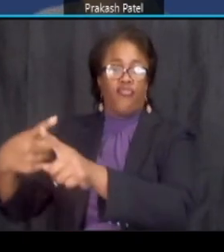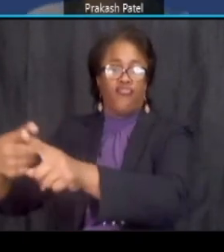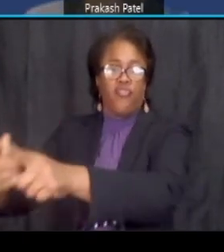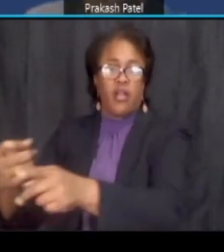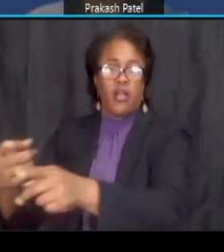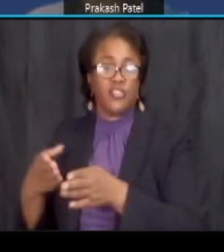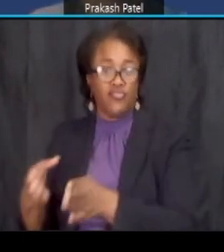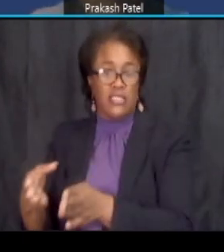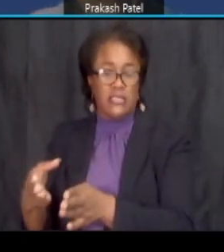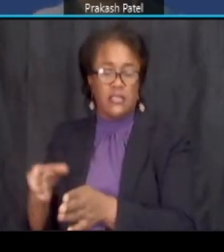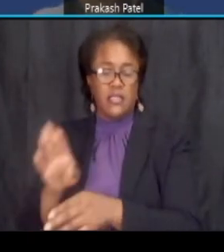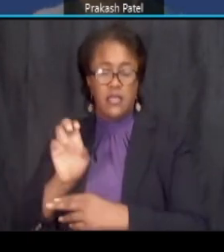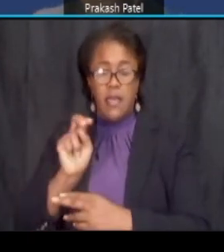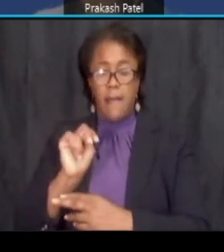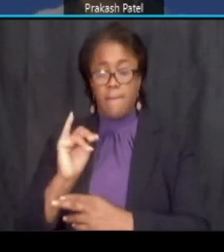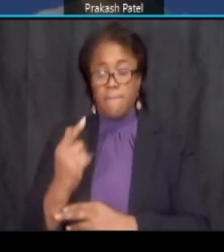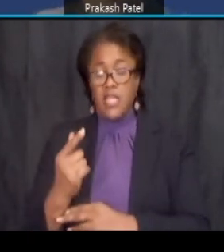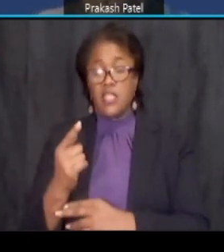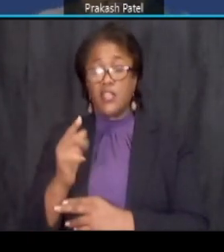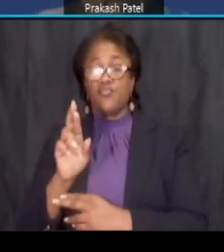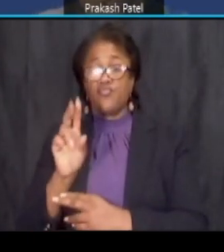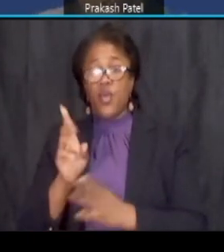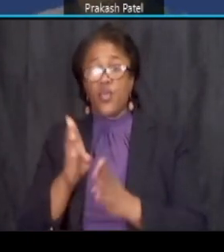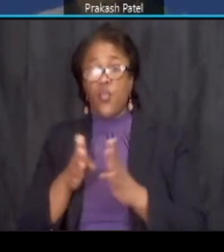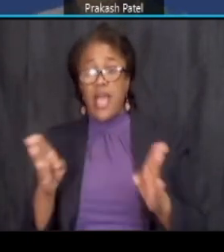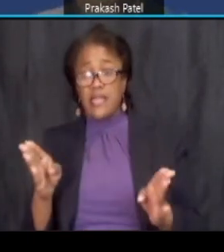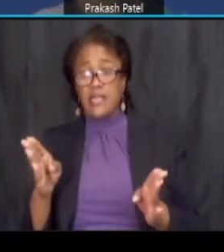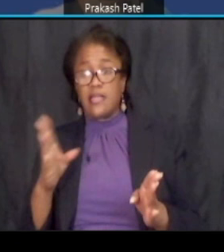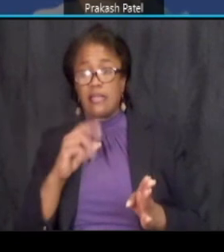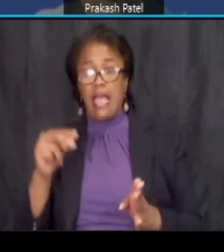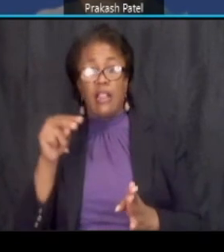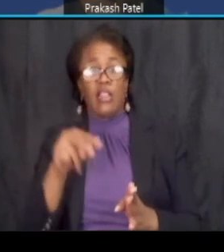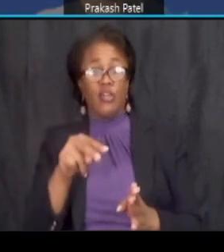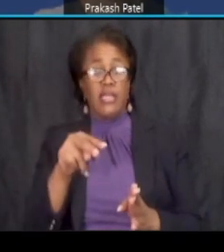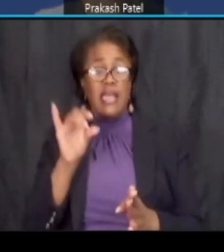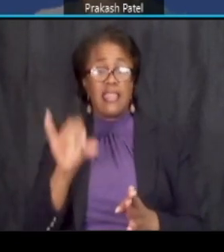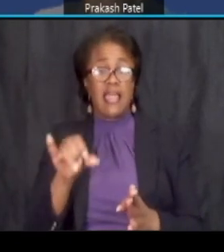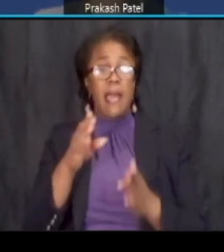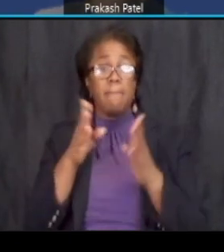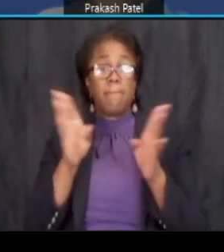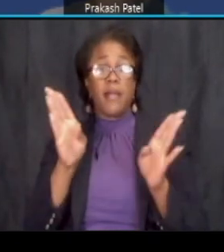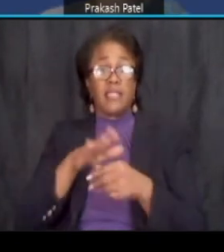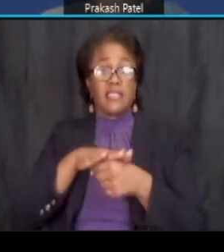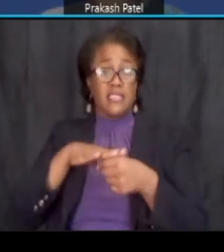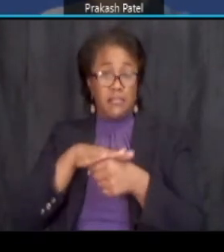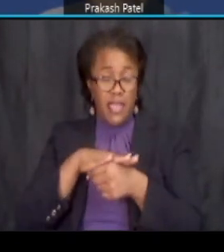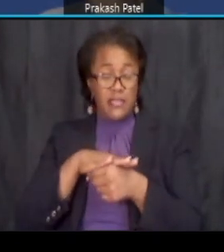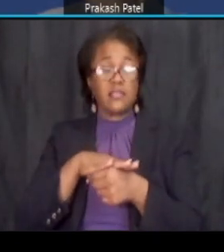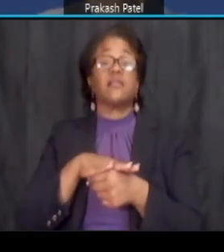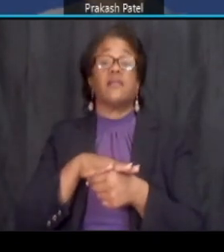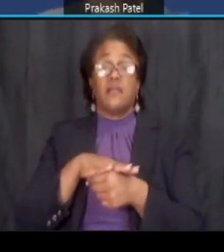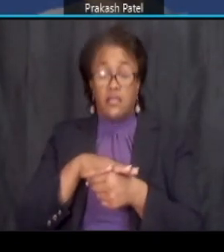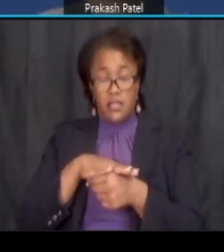so the banning road widening and looking at the the public space available and existing right away